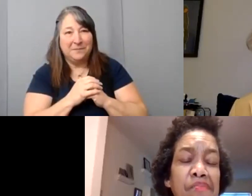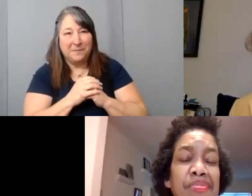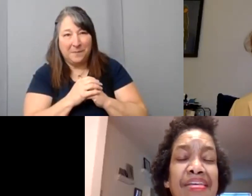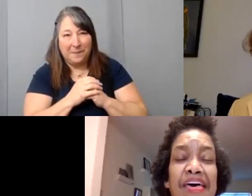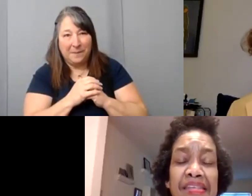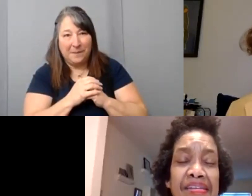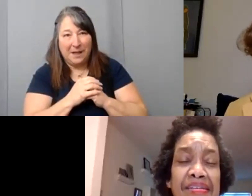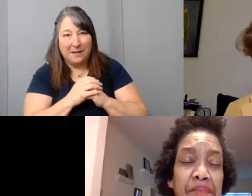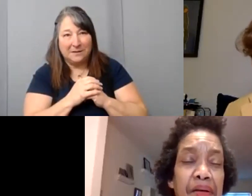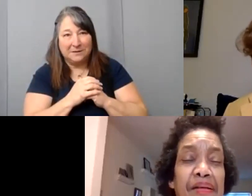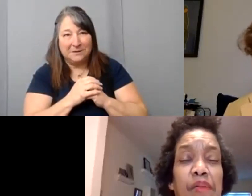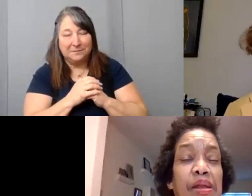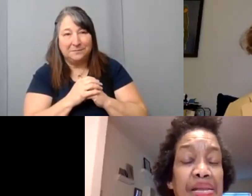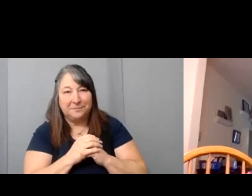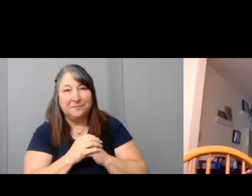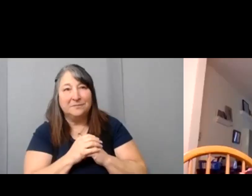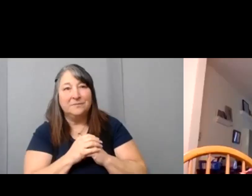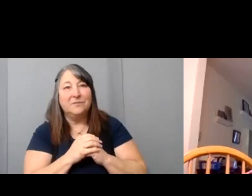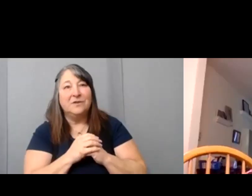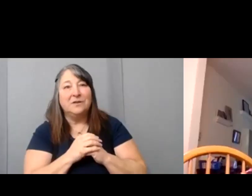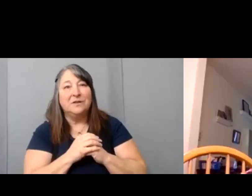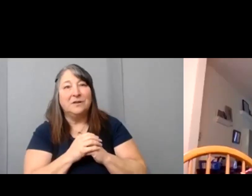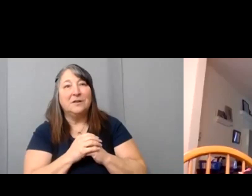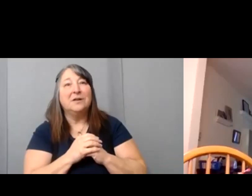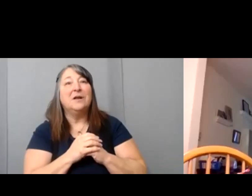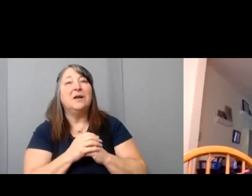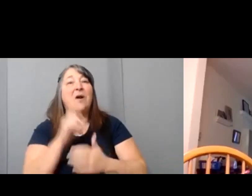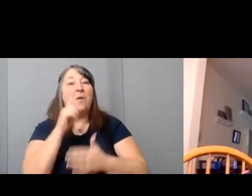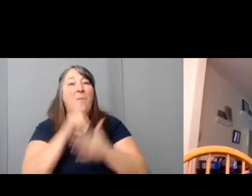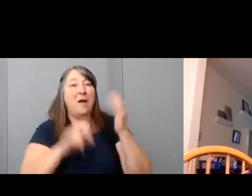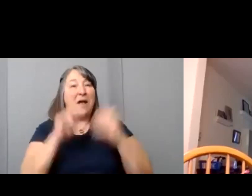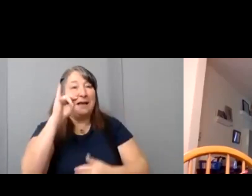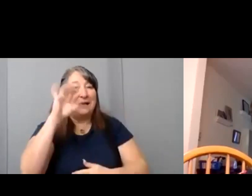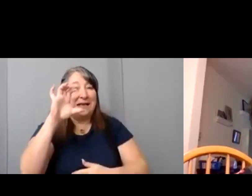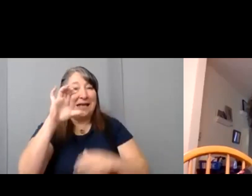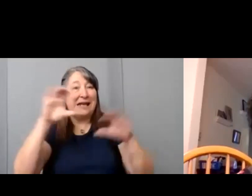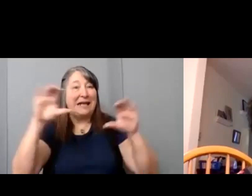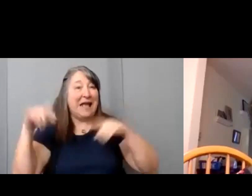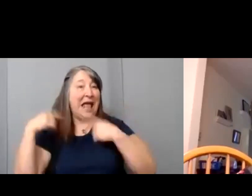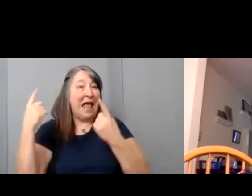what Nic has done with this film challenge